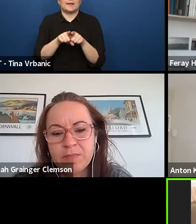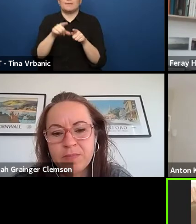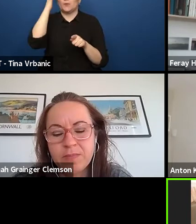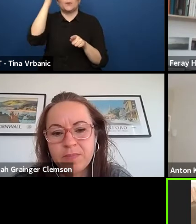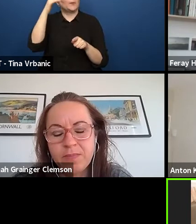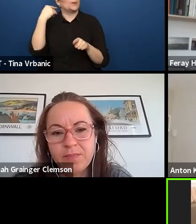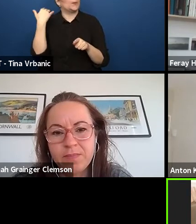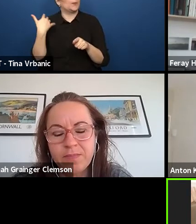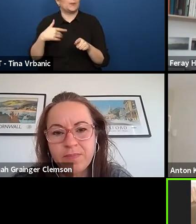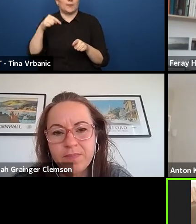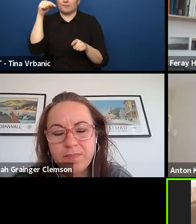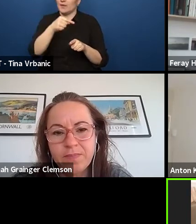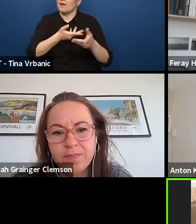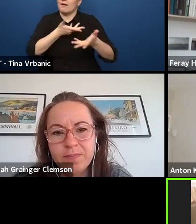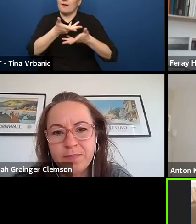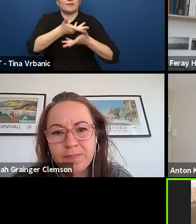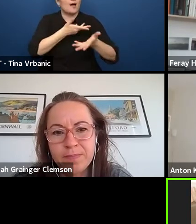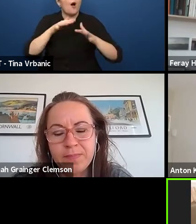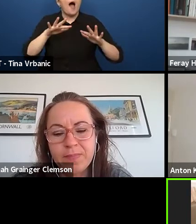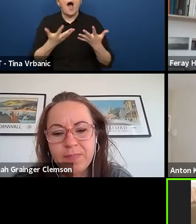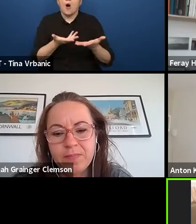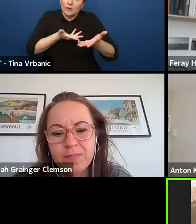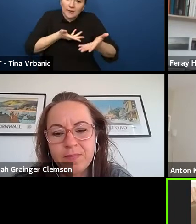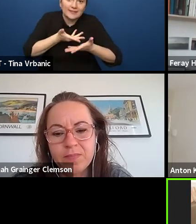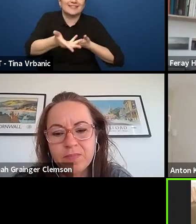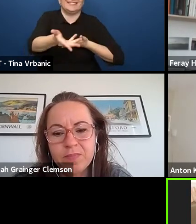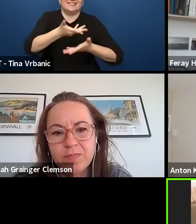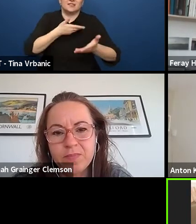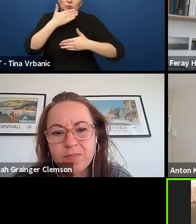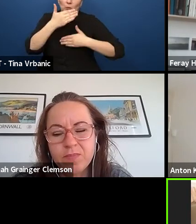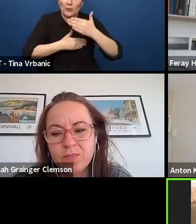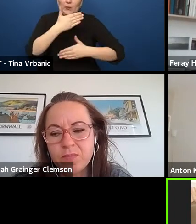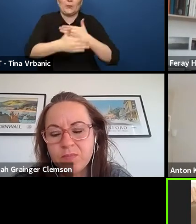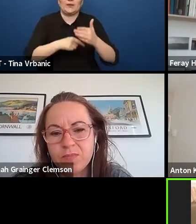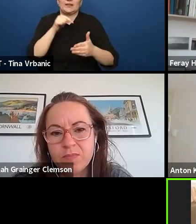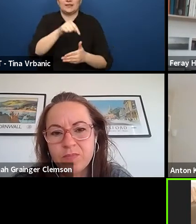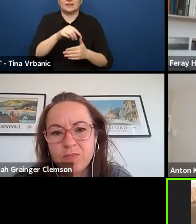because this is also the most important achievement we had